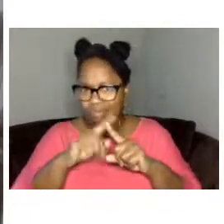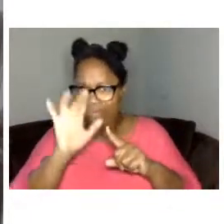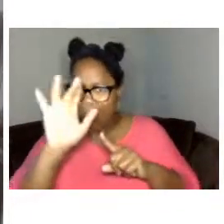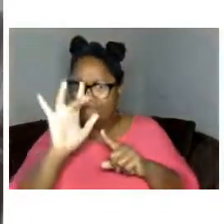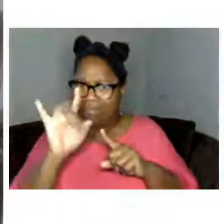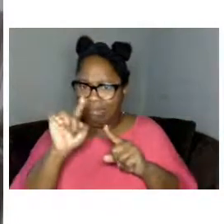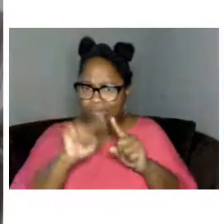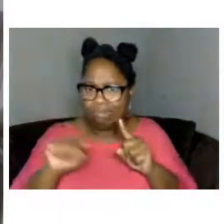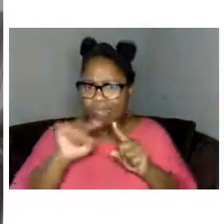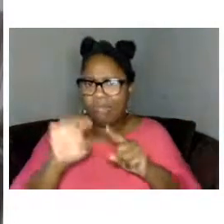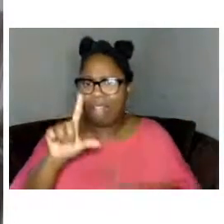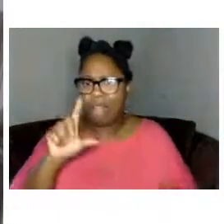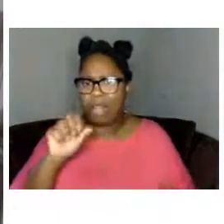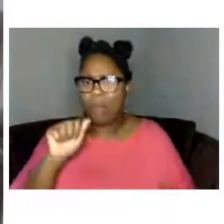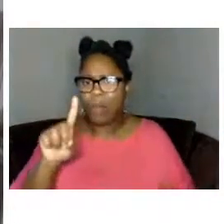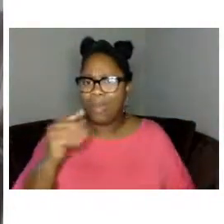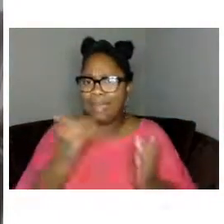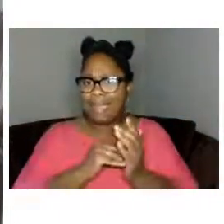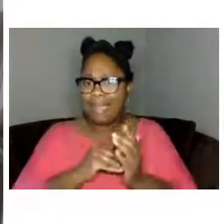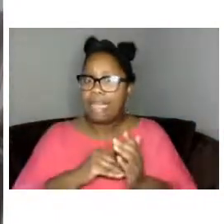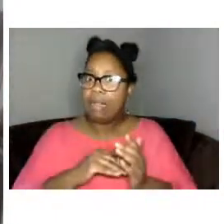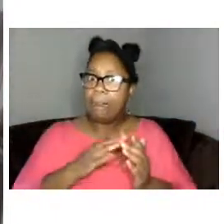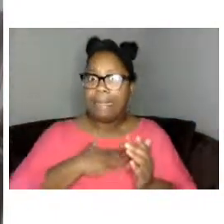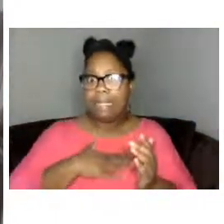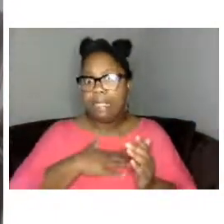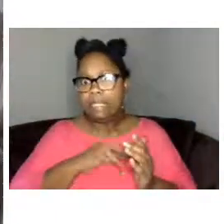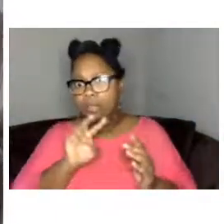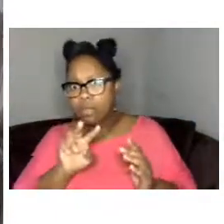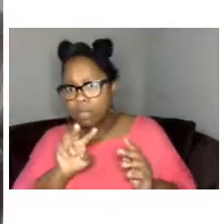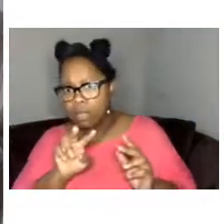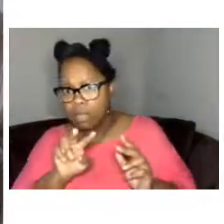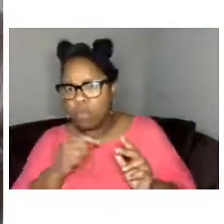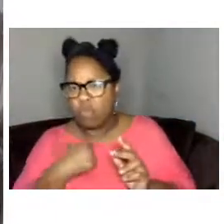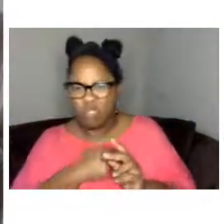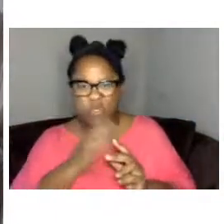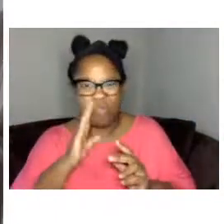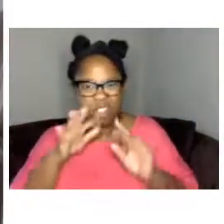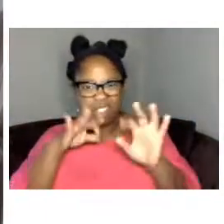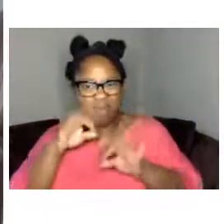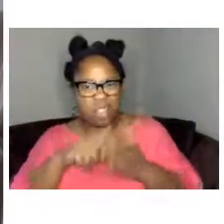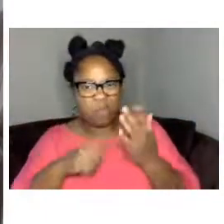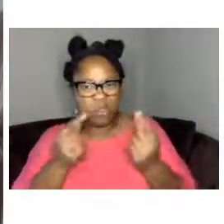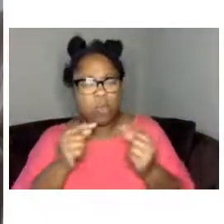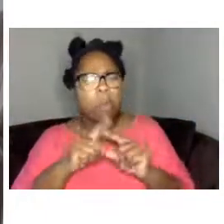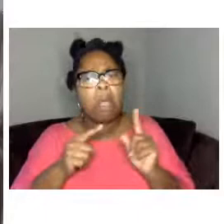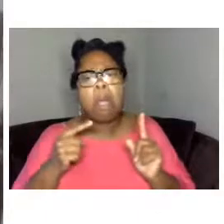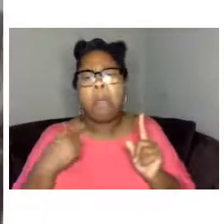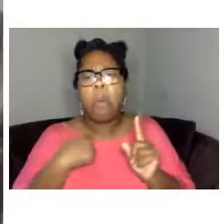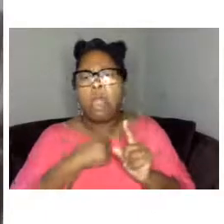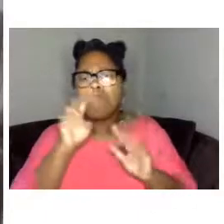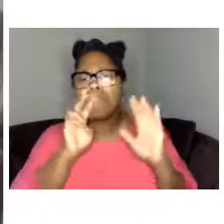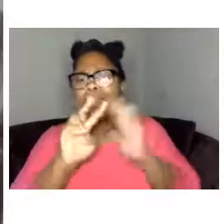peel's website and we'll provide any additional instruction as needed but once again we don't foresee that being necessary